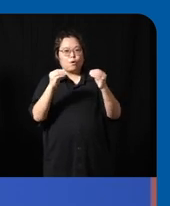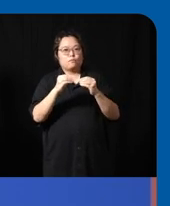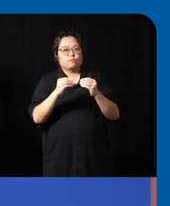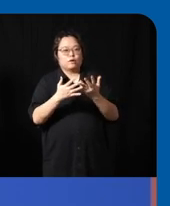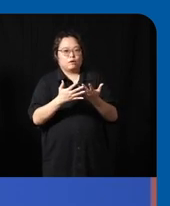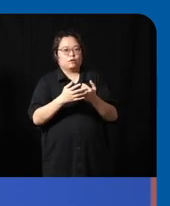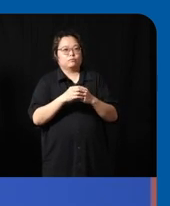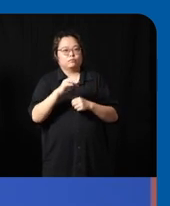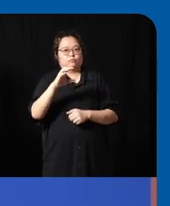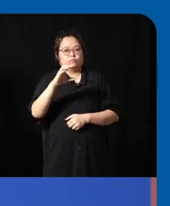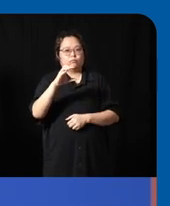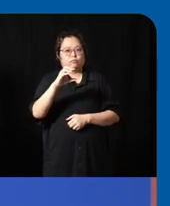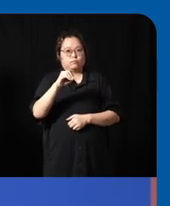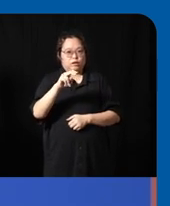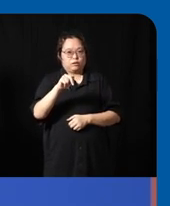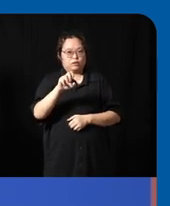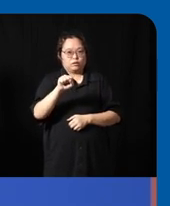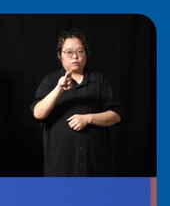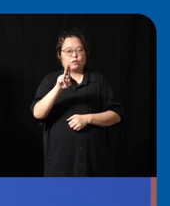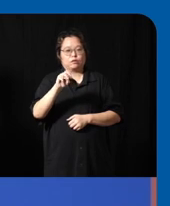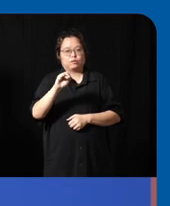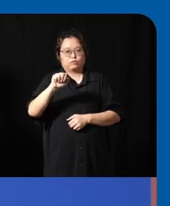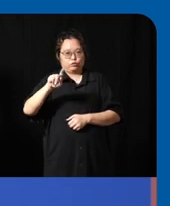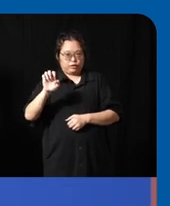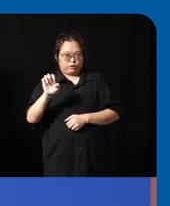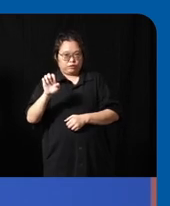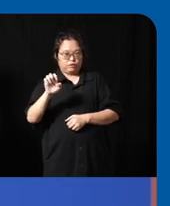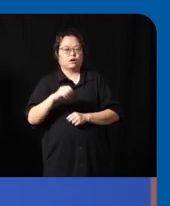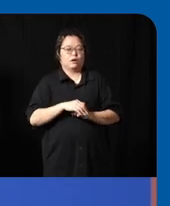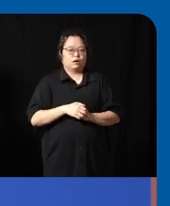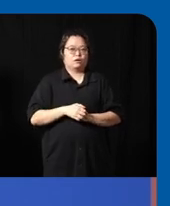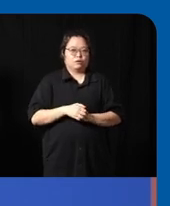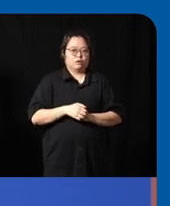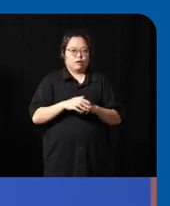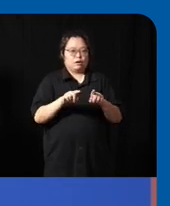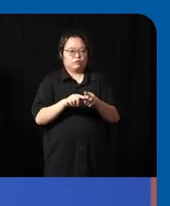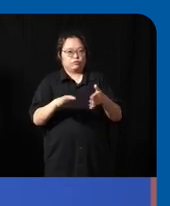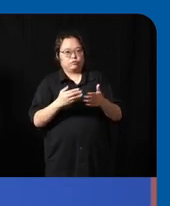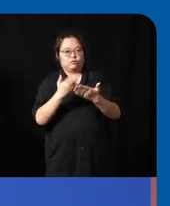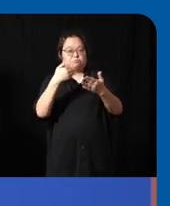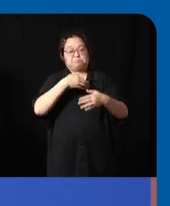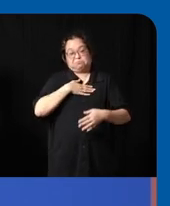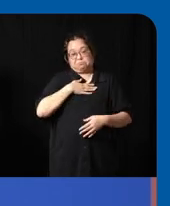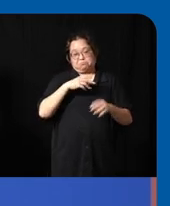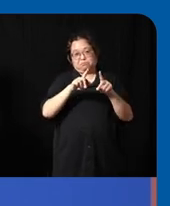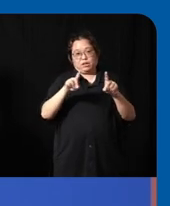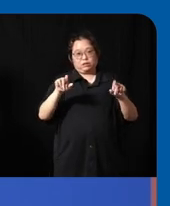if I can if I can challenge that or or use that as a way to suggest my disability is something